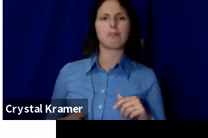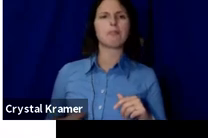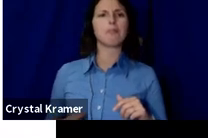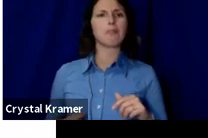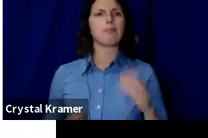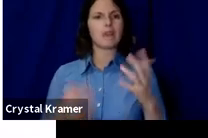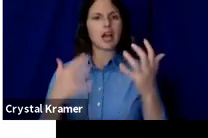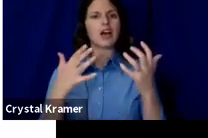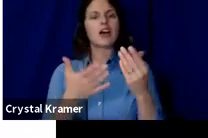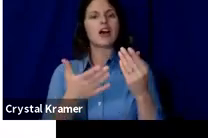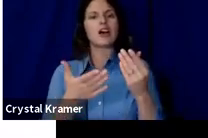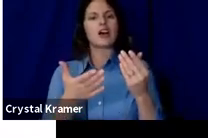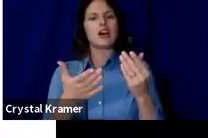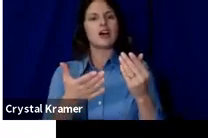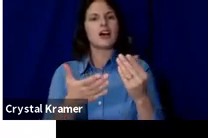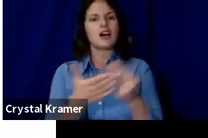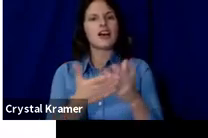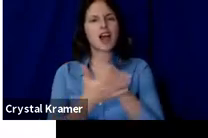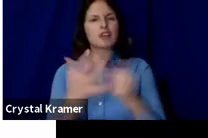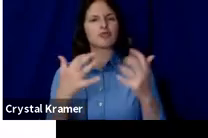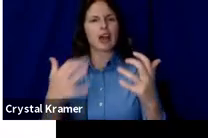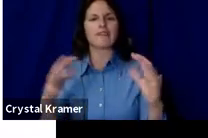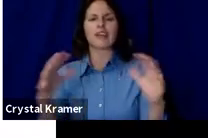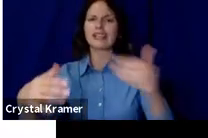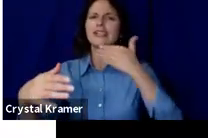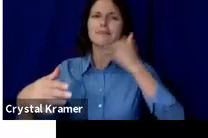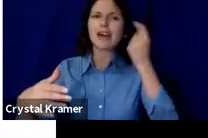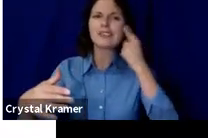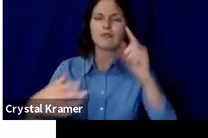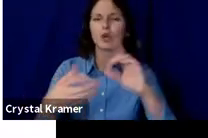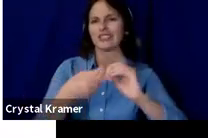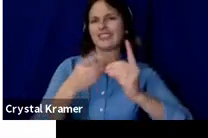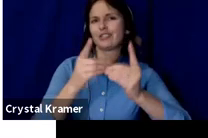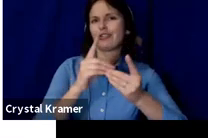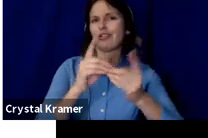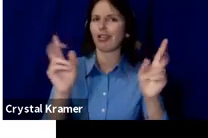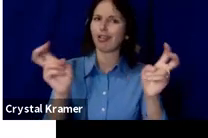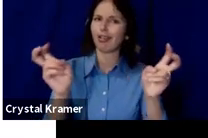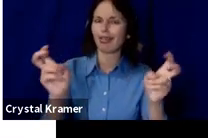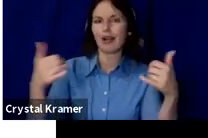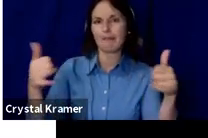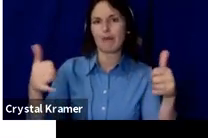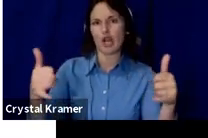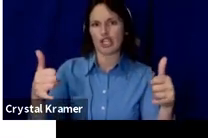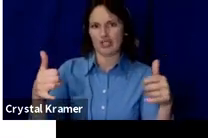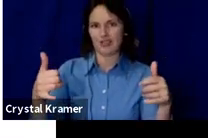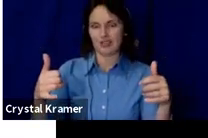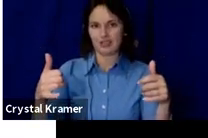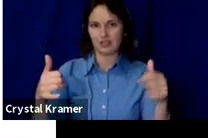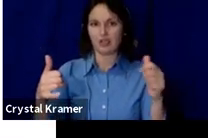It exists in the digital space, so the stronger your online presence is, the more successful